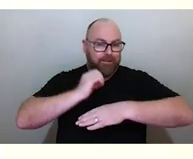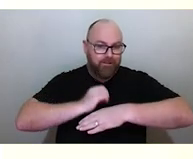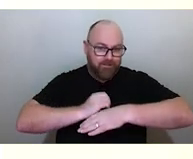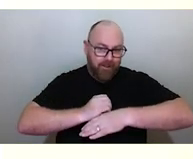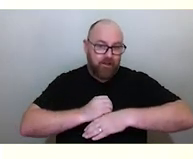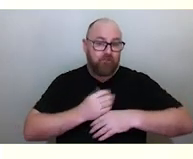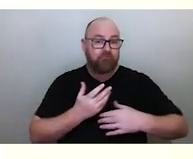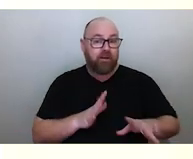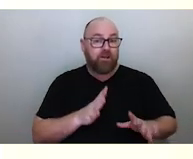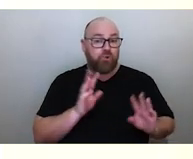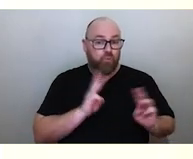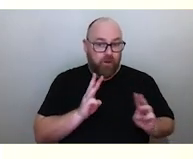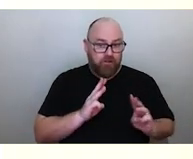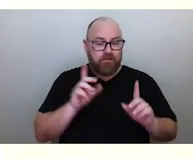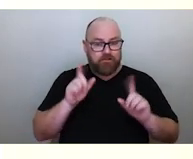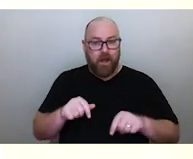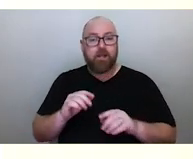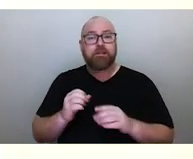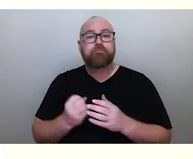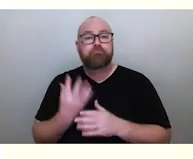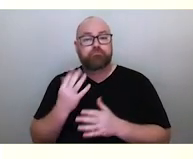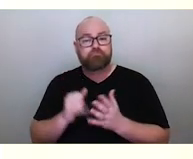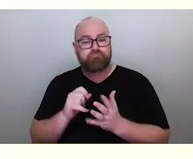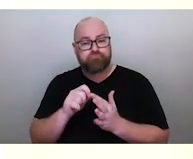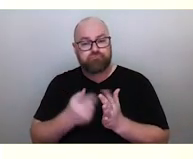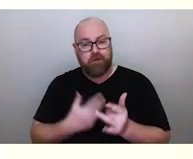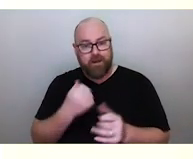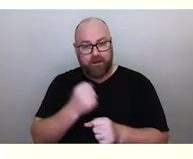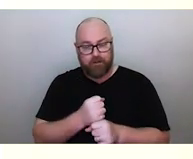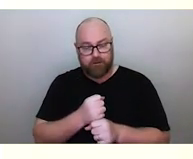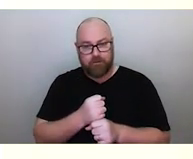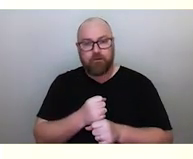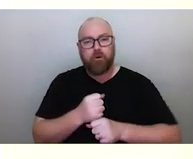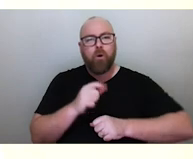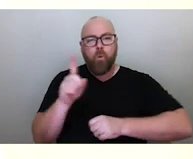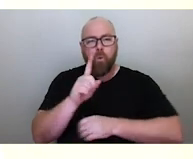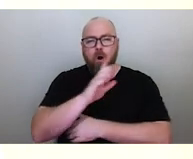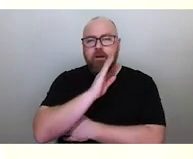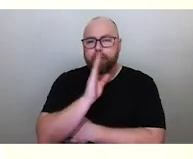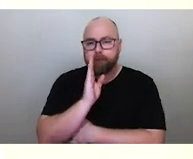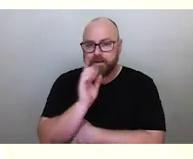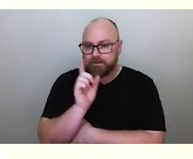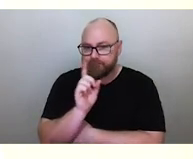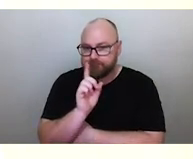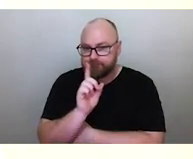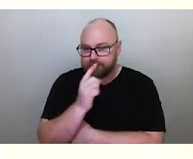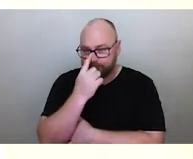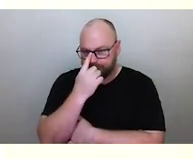and into spring. But what was missed by this was something really critically important